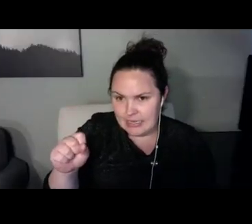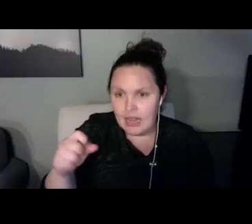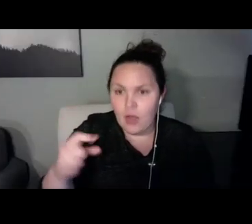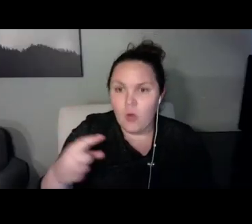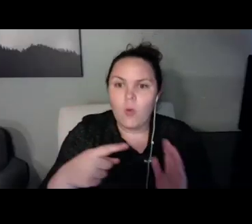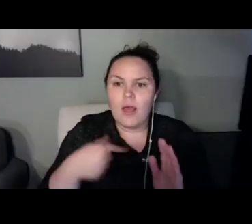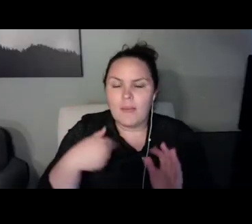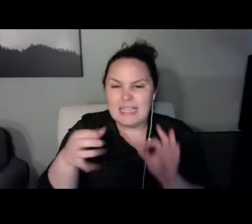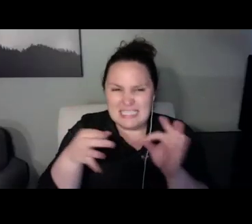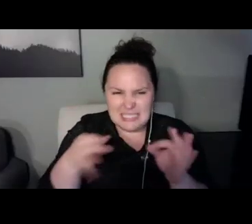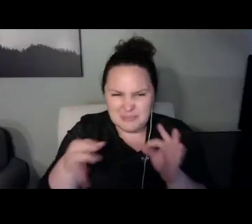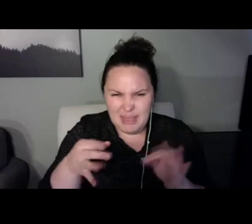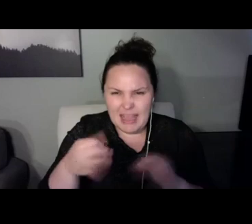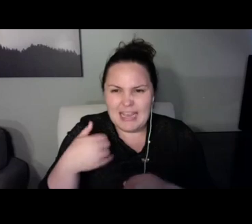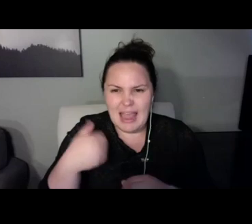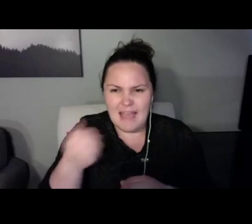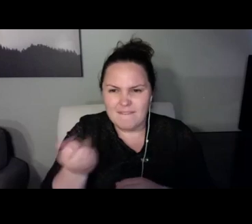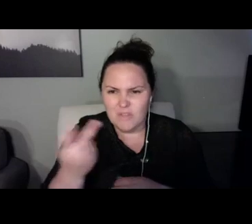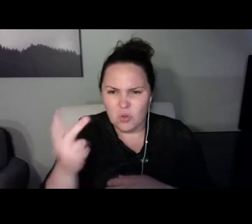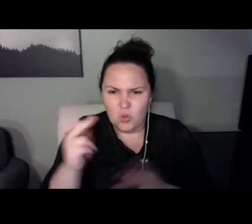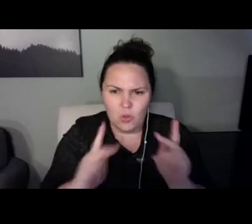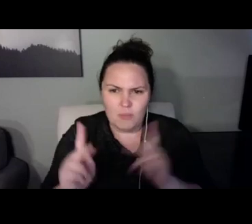shed. If Tyler would be interested in it, I'd love